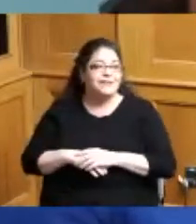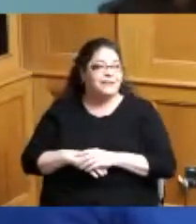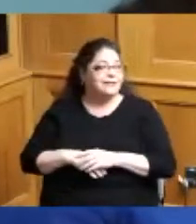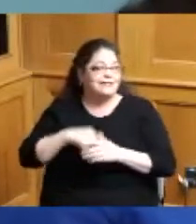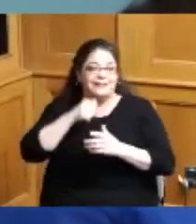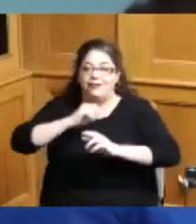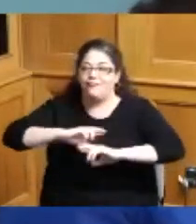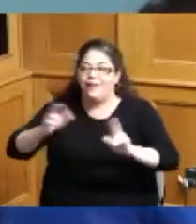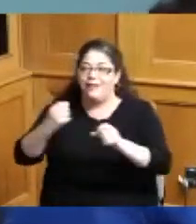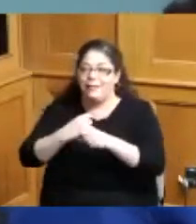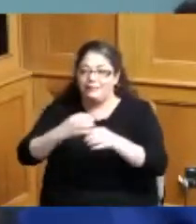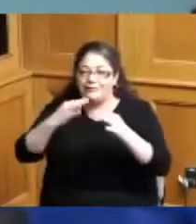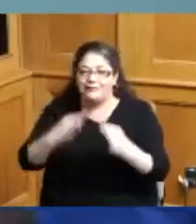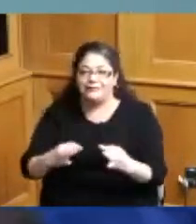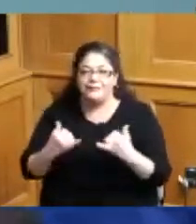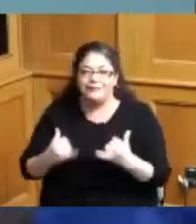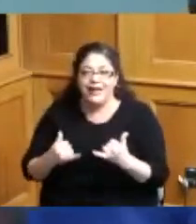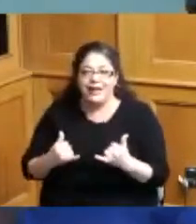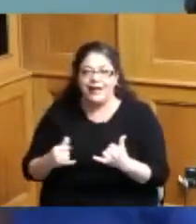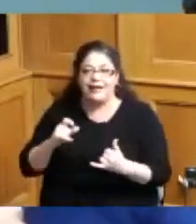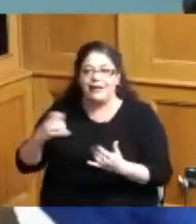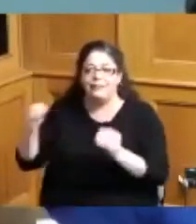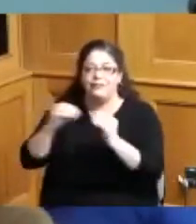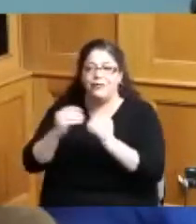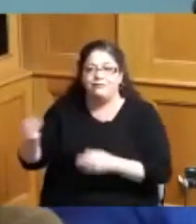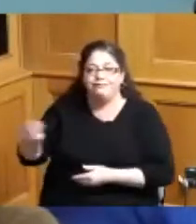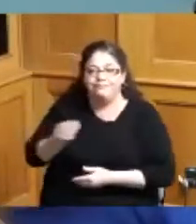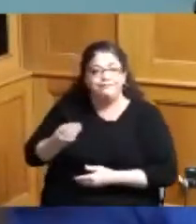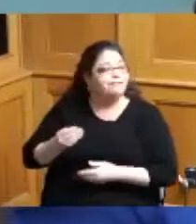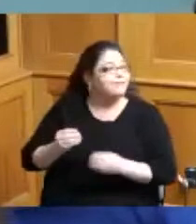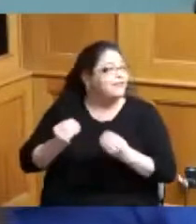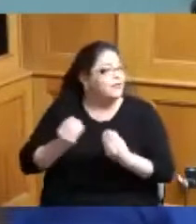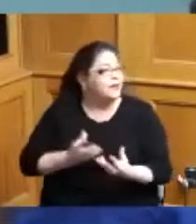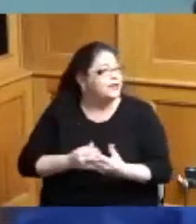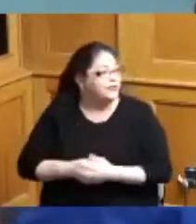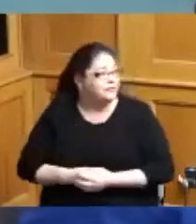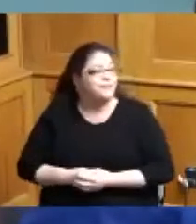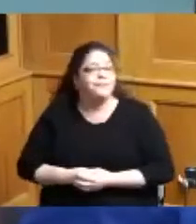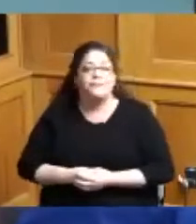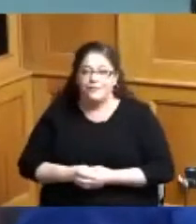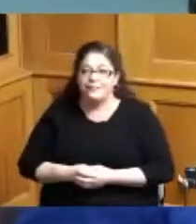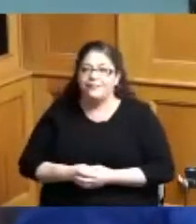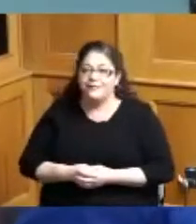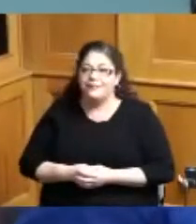get to a better place that both of you I know are trying to get to I don't know the answer